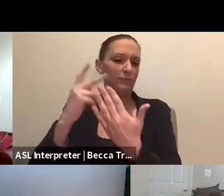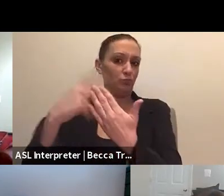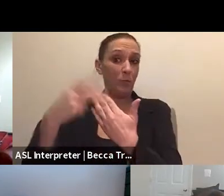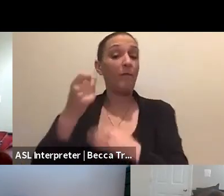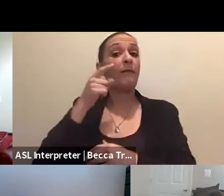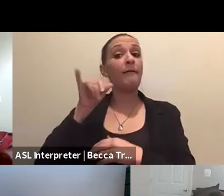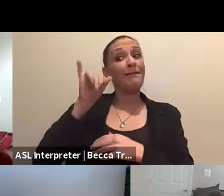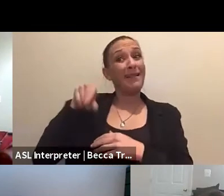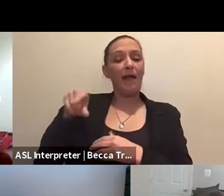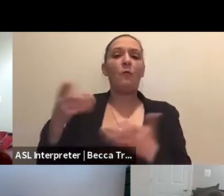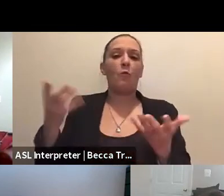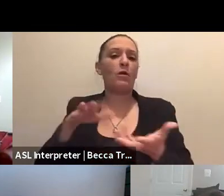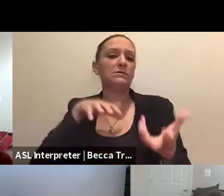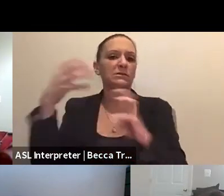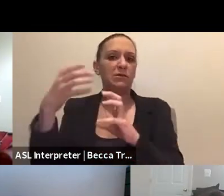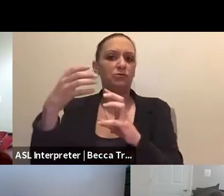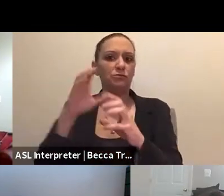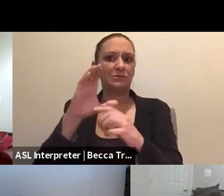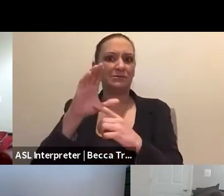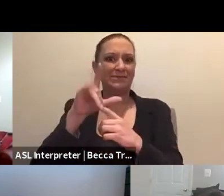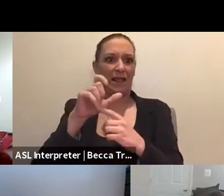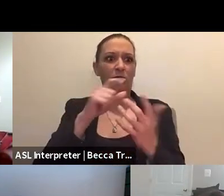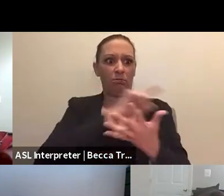That is what disaster cycle services provides